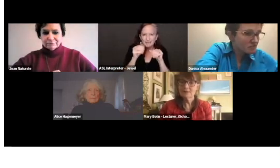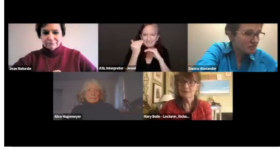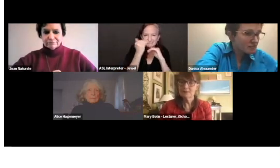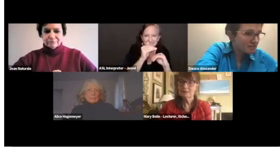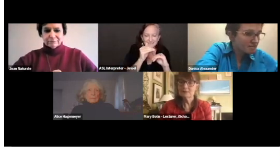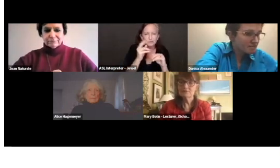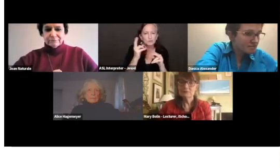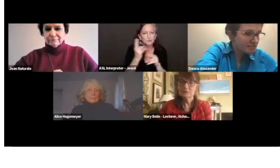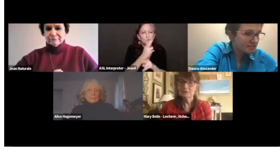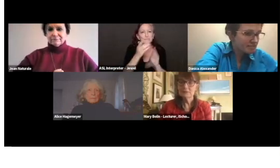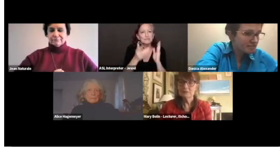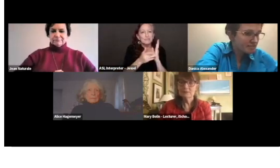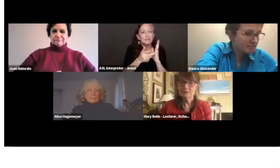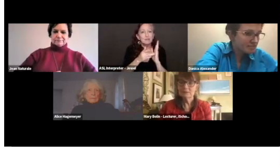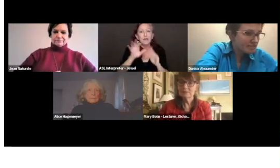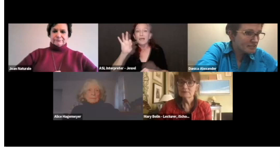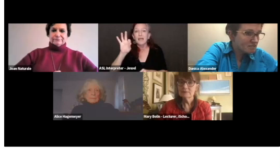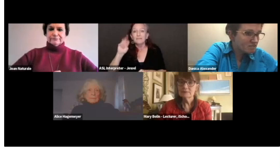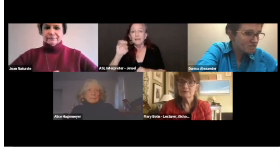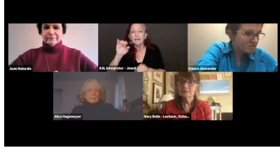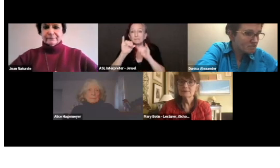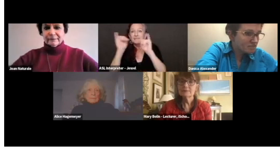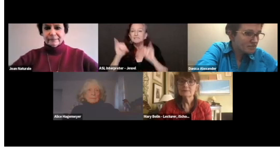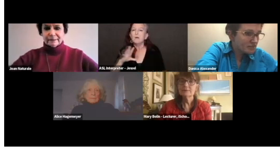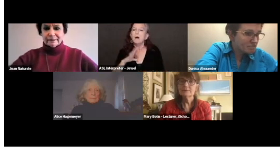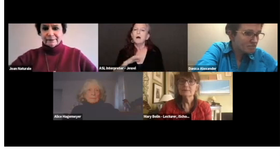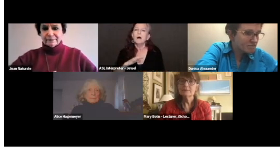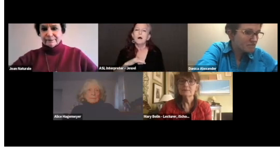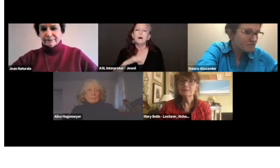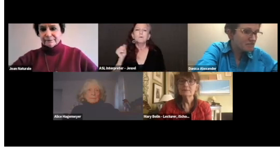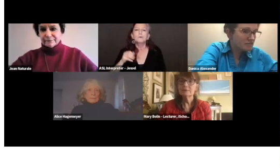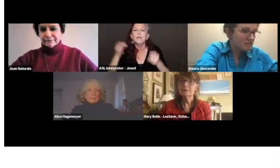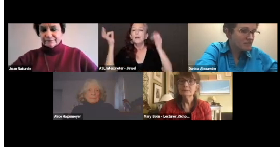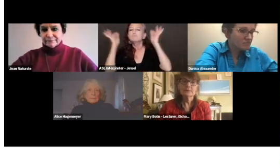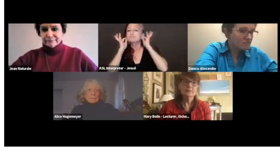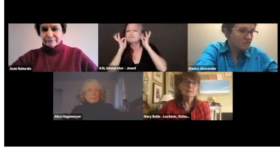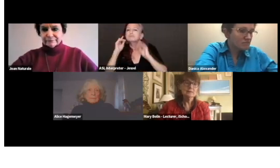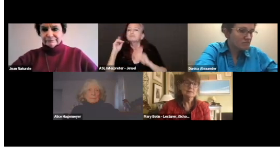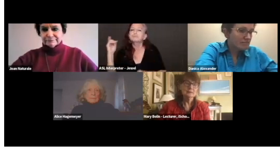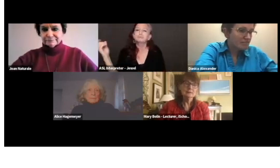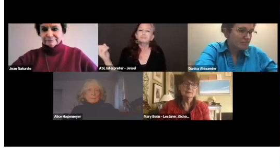With an FM system, you can be anywhere in the room, you can have different channels